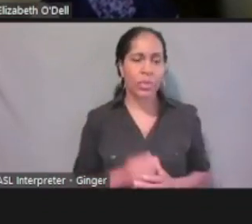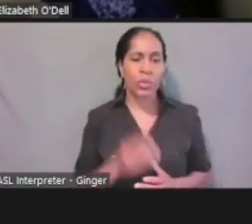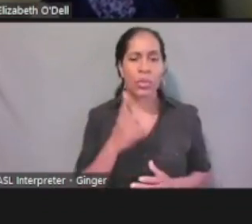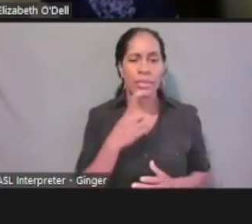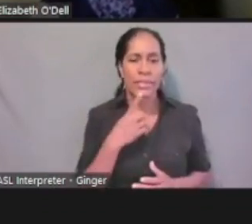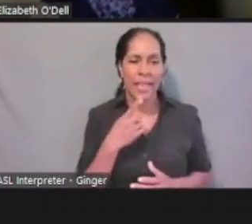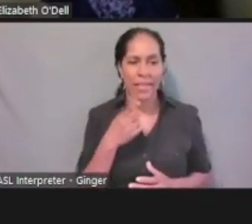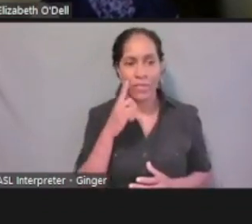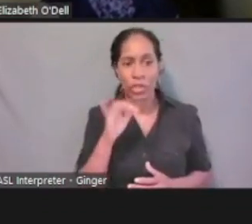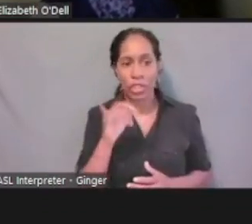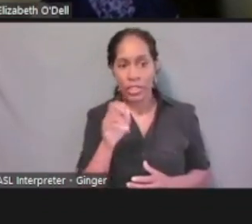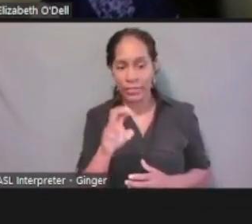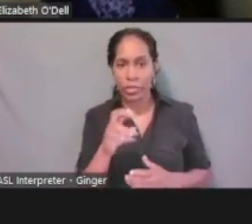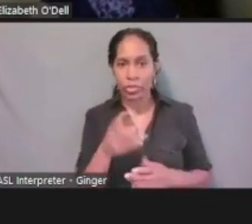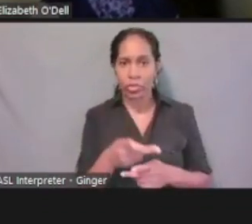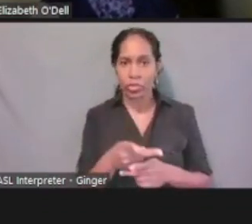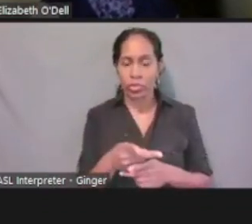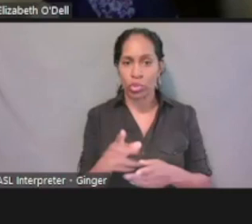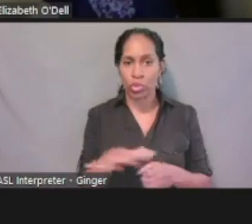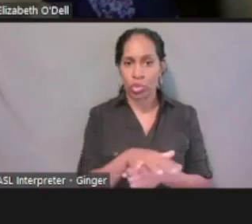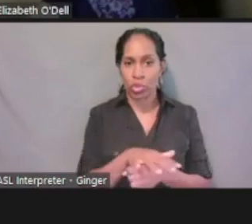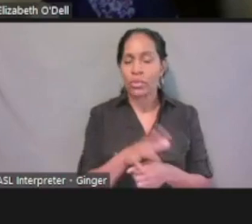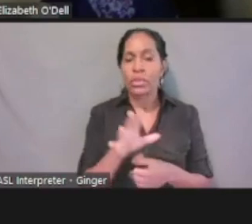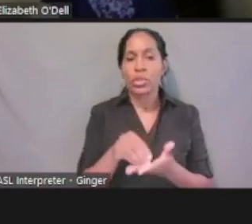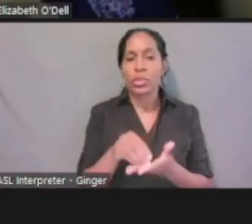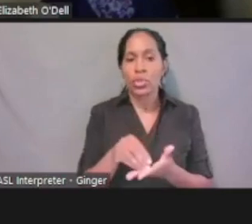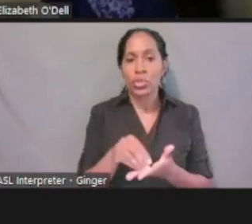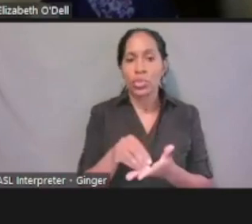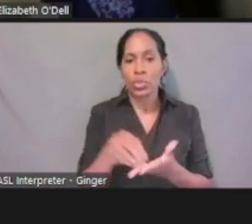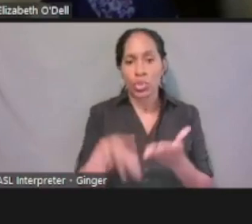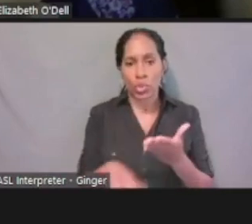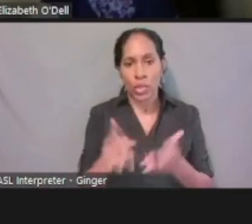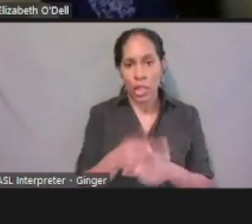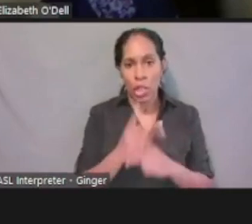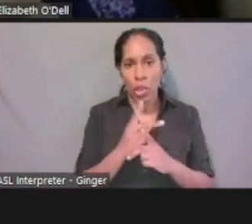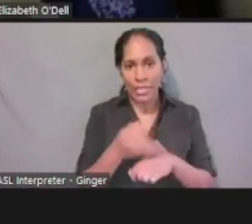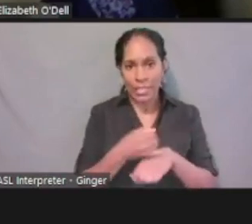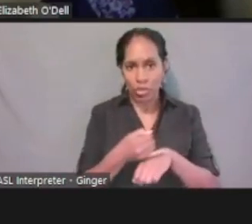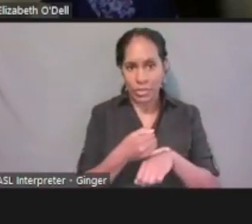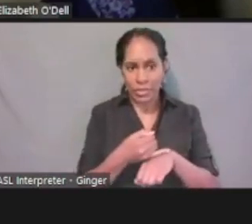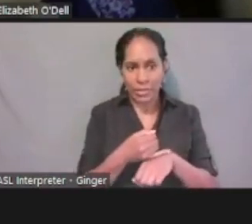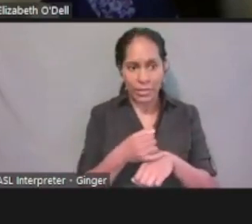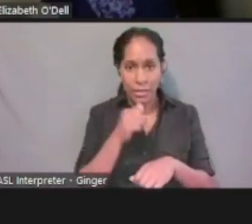So it's not the full student loan, right? So, my student loan is $250 a month.